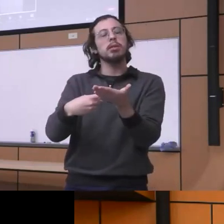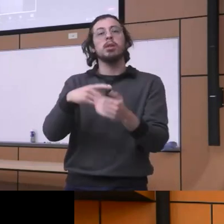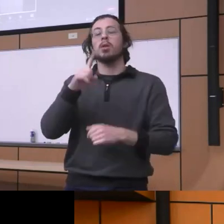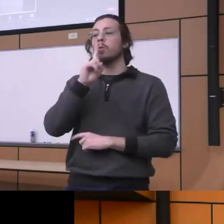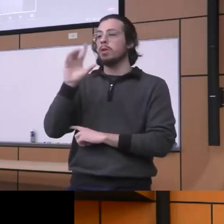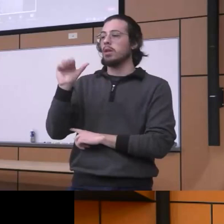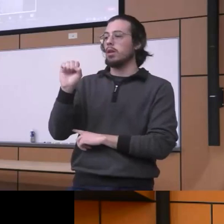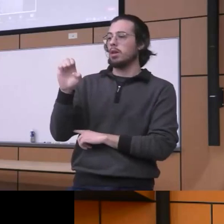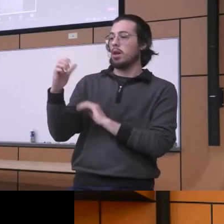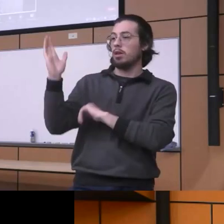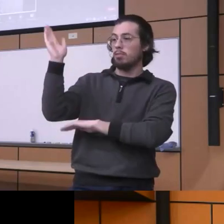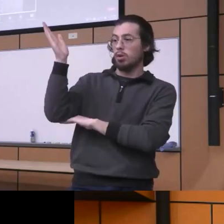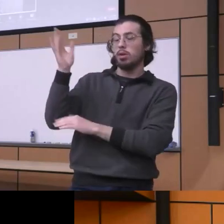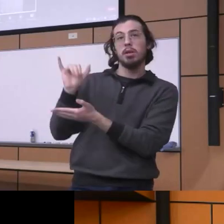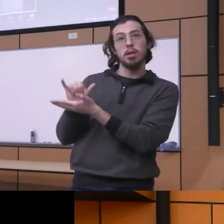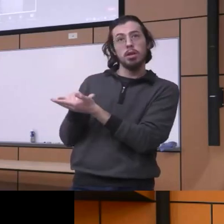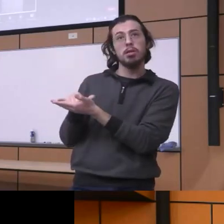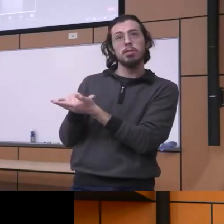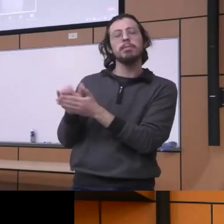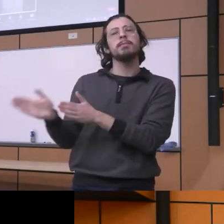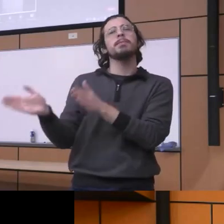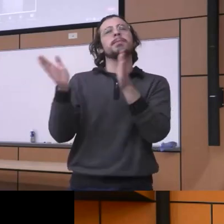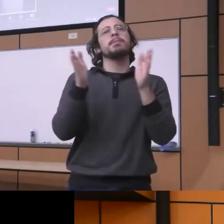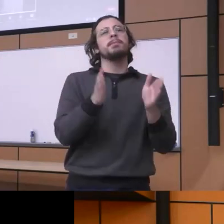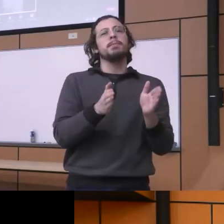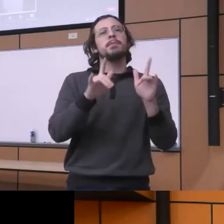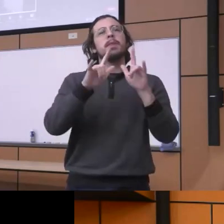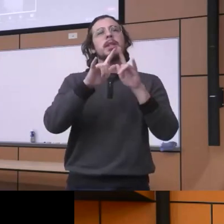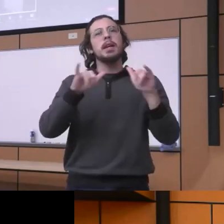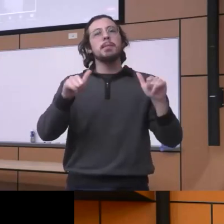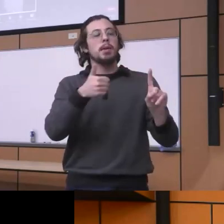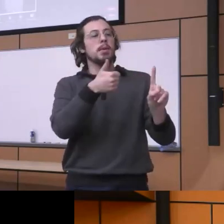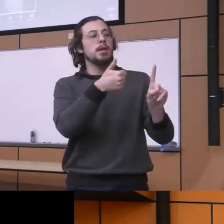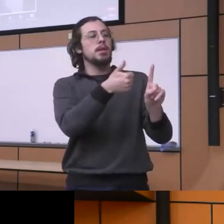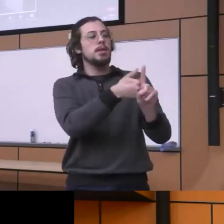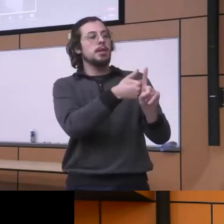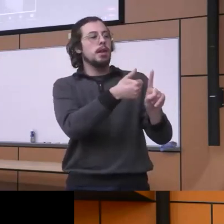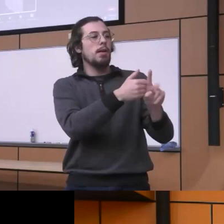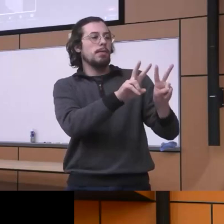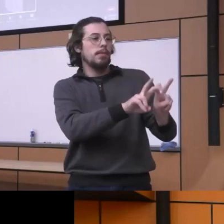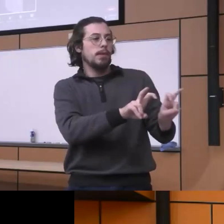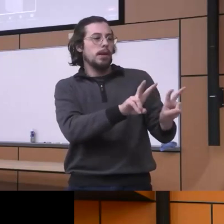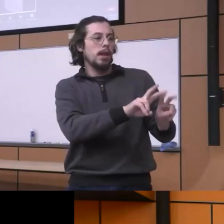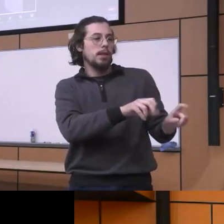but there are used also to really provide some self-reflections on their own practices and how